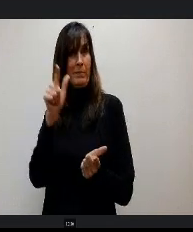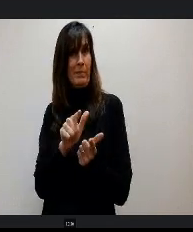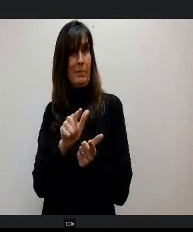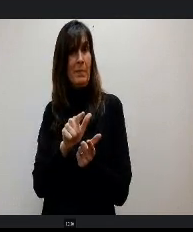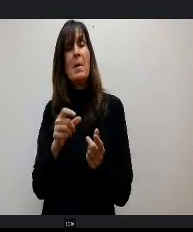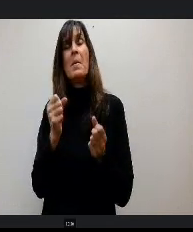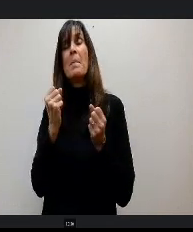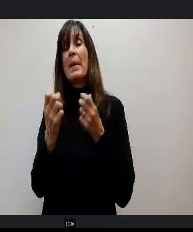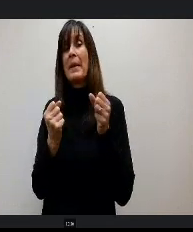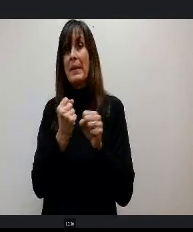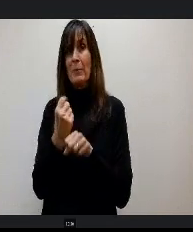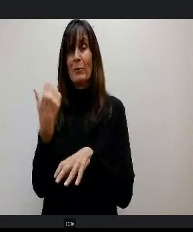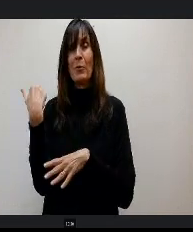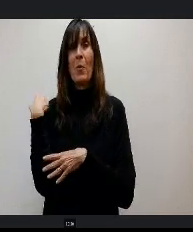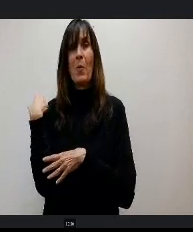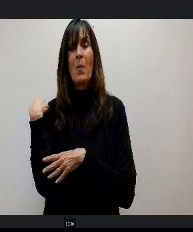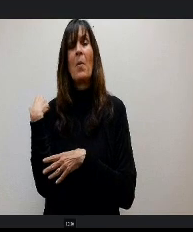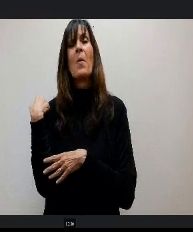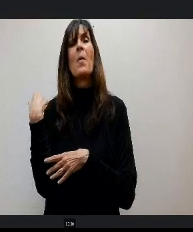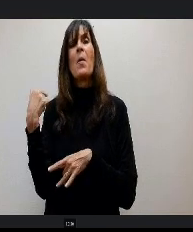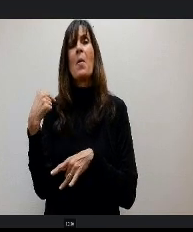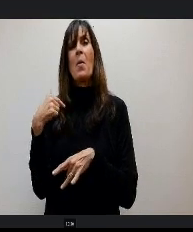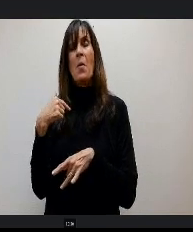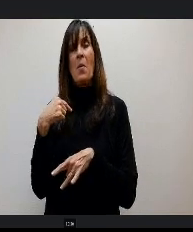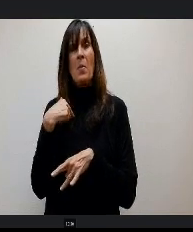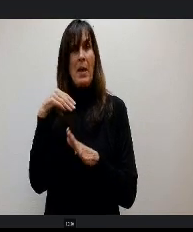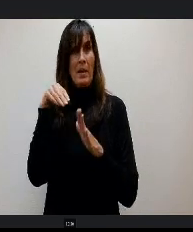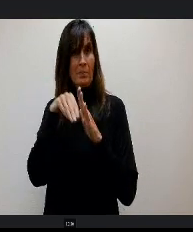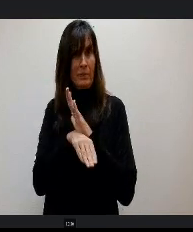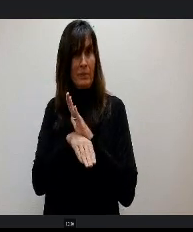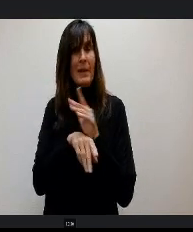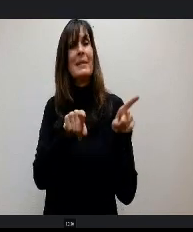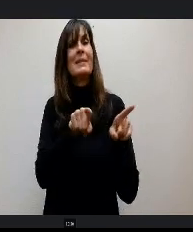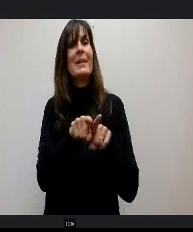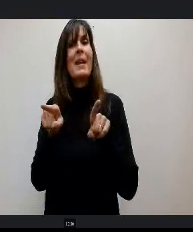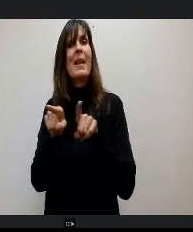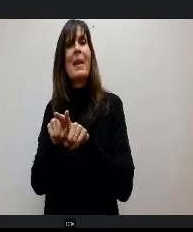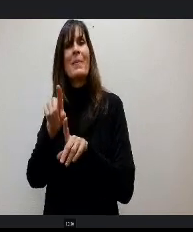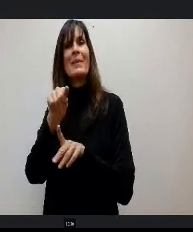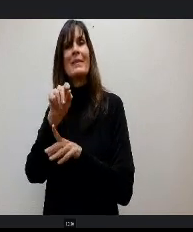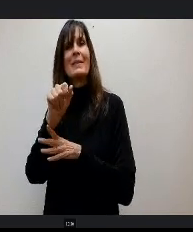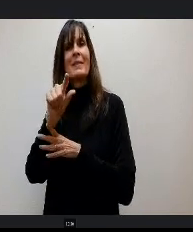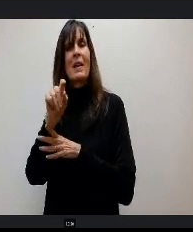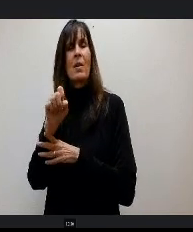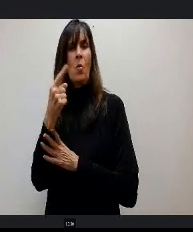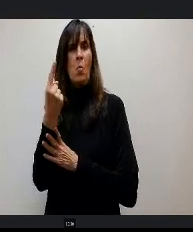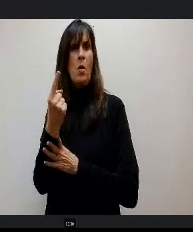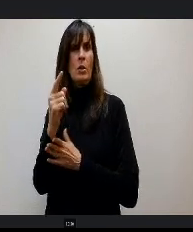o when we had that fall, so do the title $1.00 it t was about a $600,000 decrease